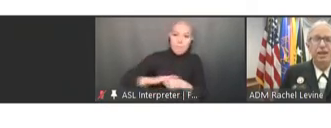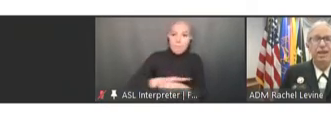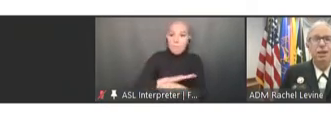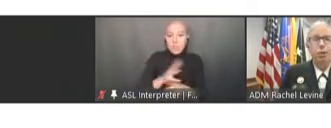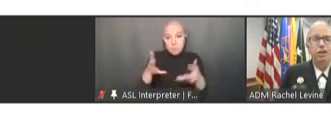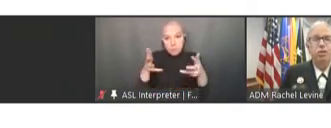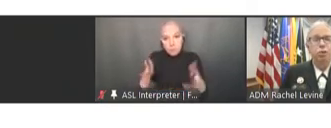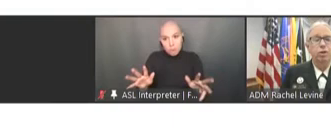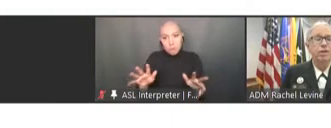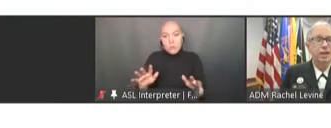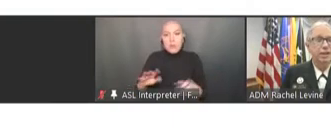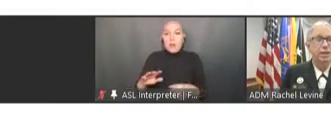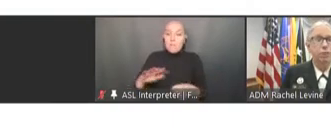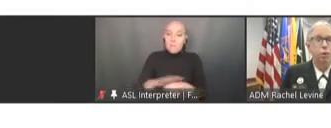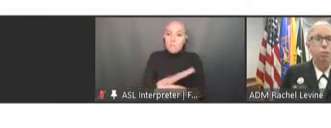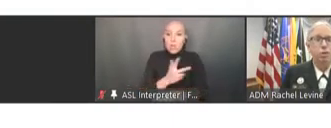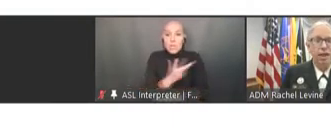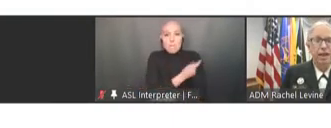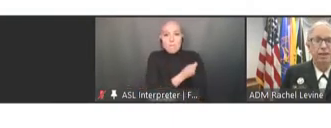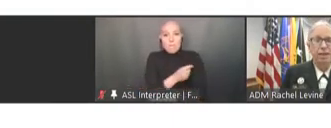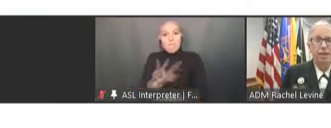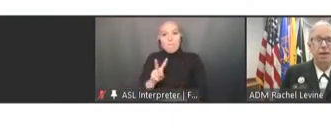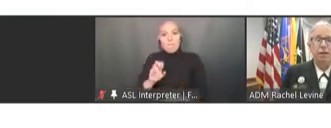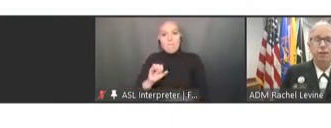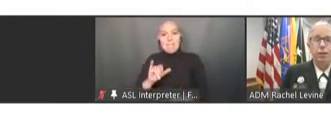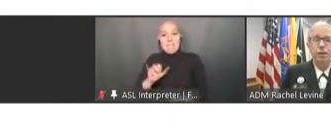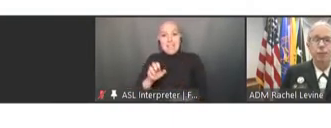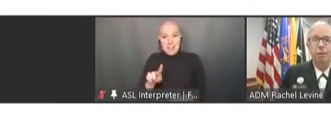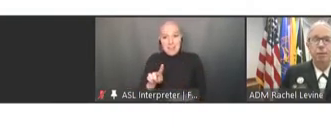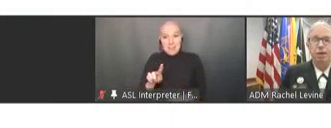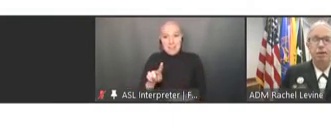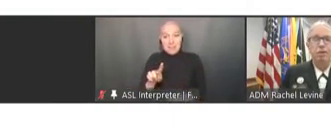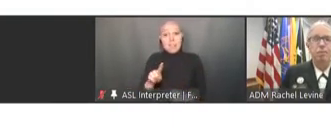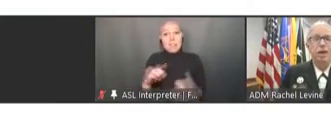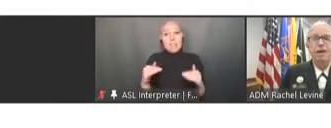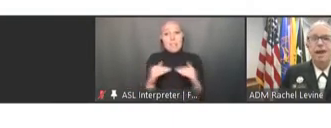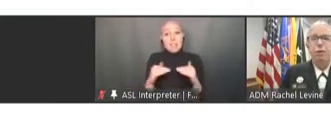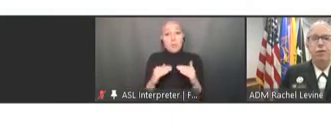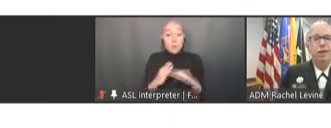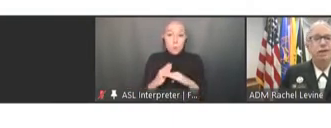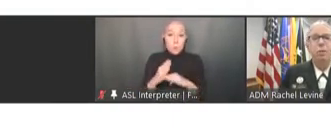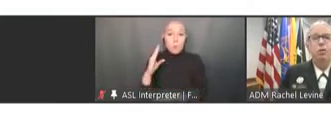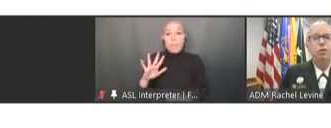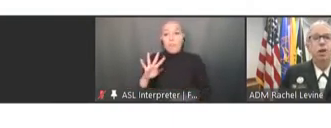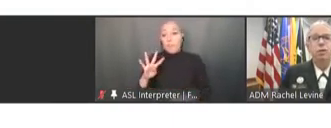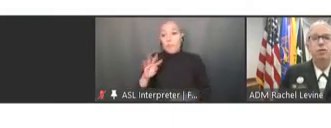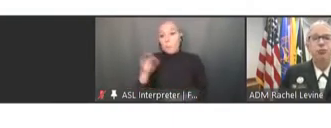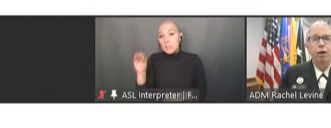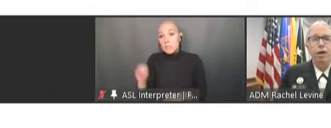That equates to more than 64 percent of the U.S. population. Now, these numbers are very